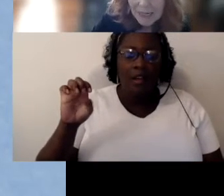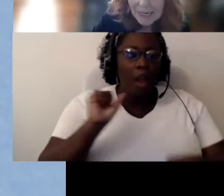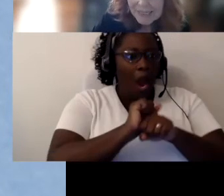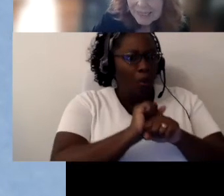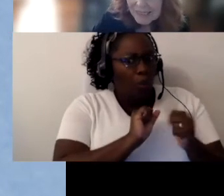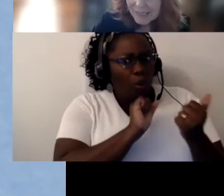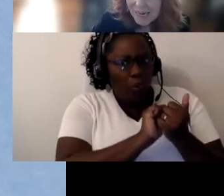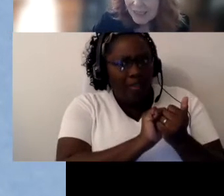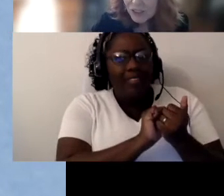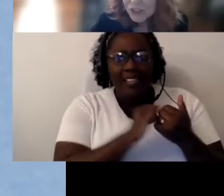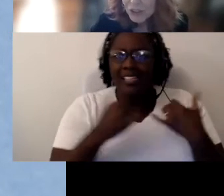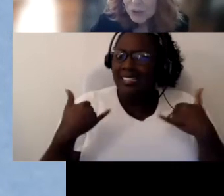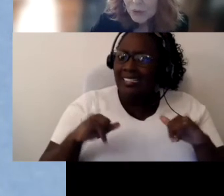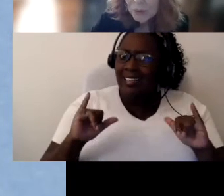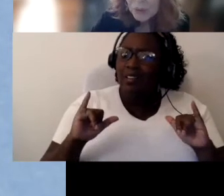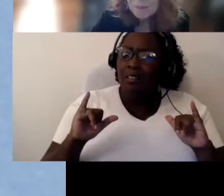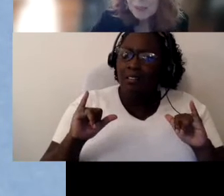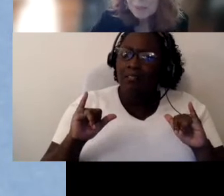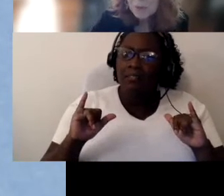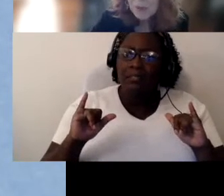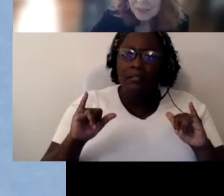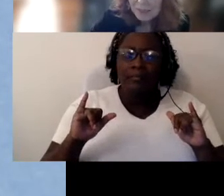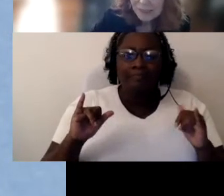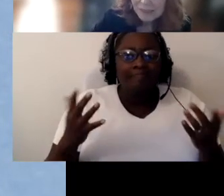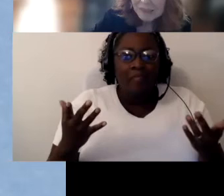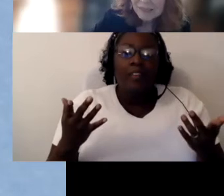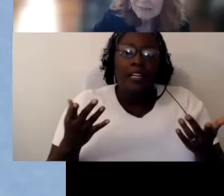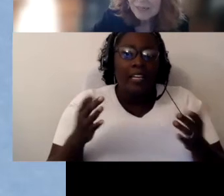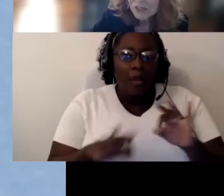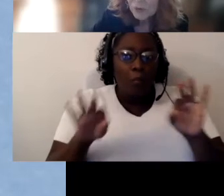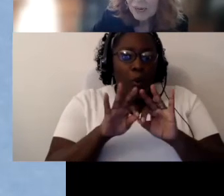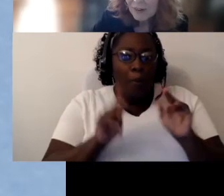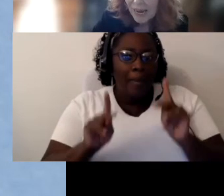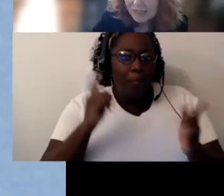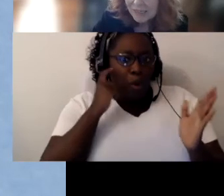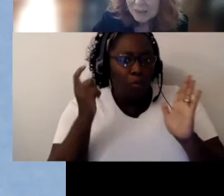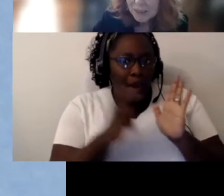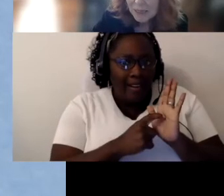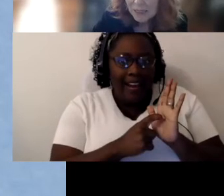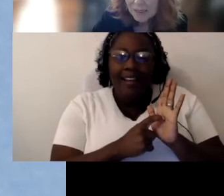It still has to do with people recognizing that they don’t have access because they